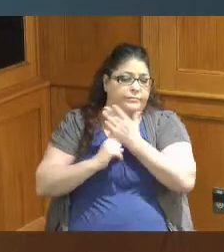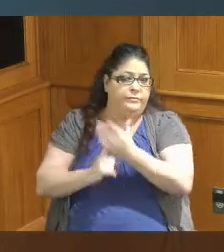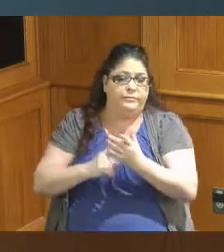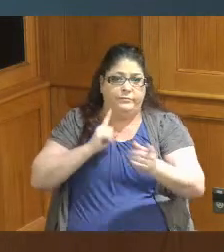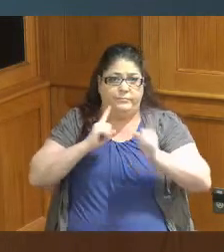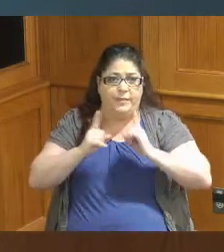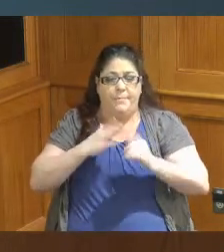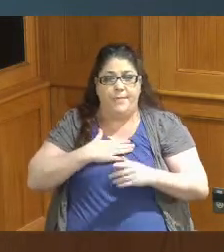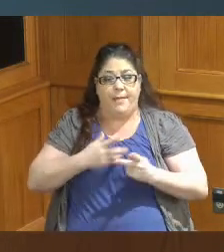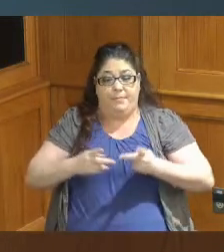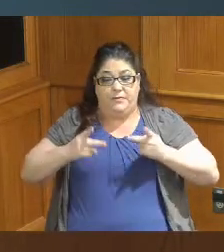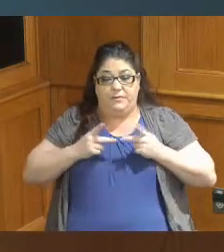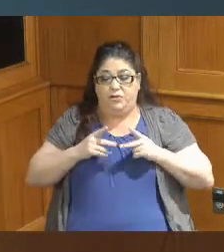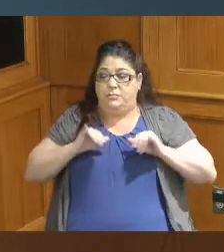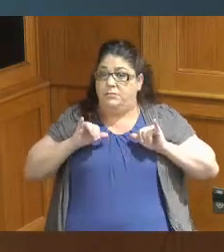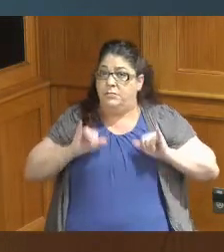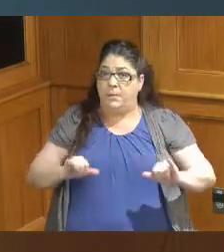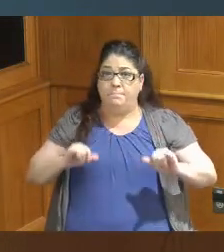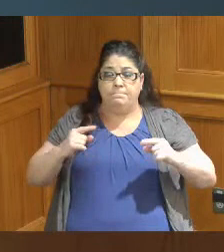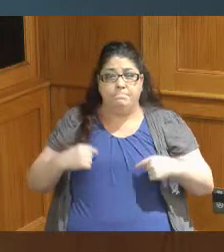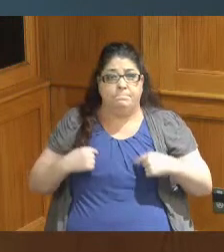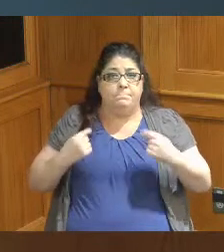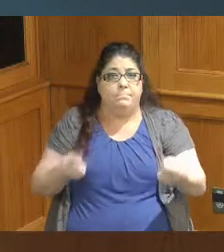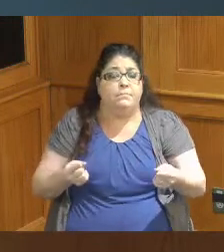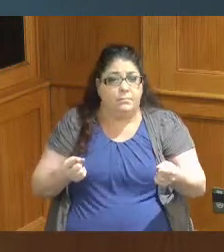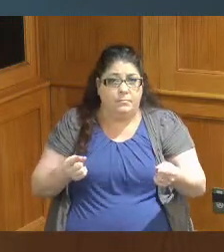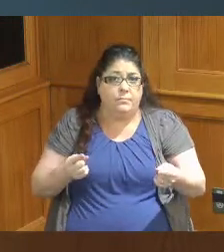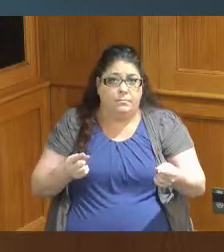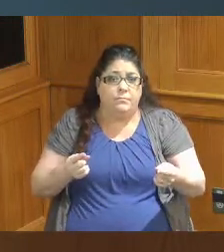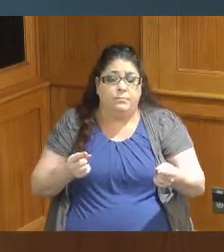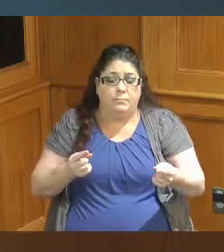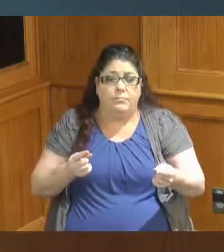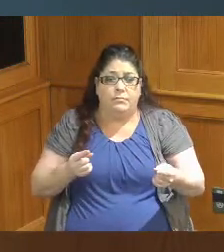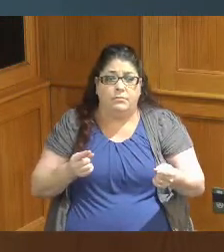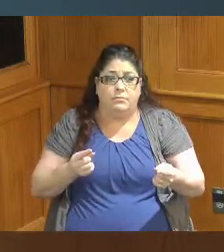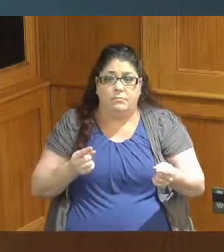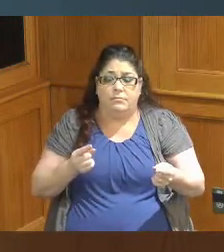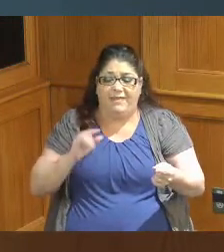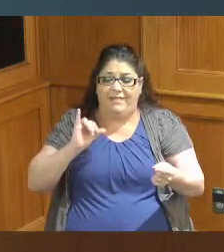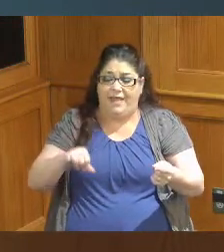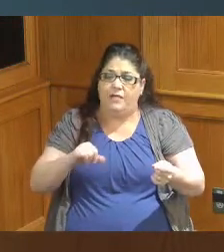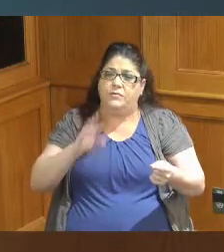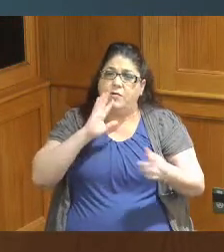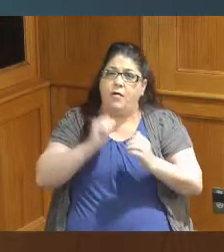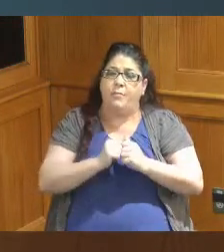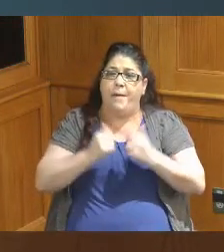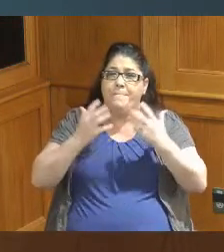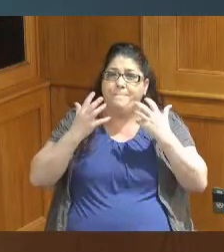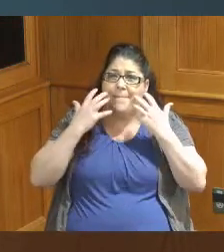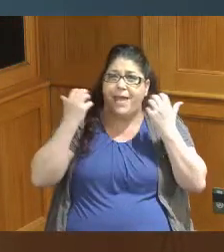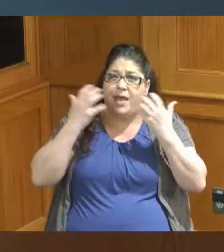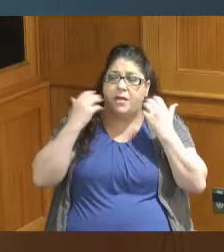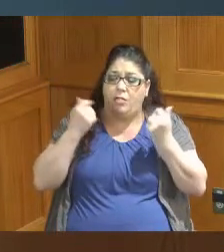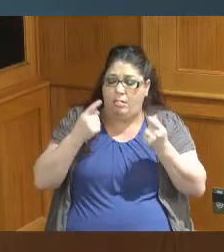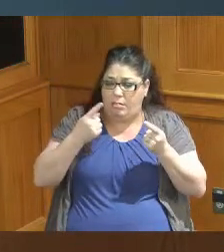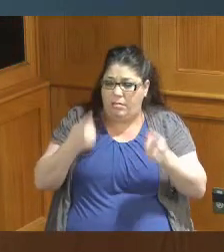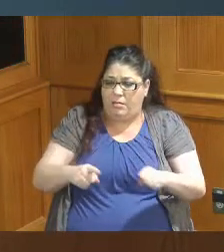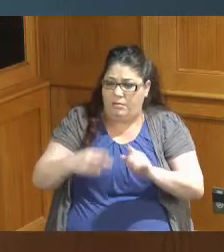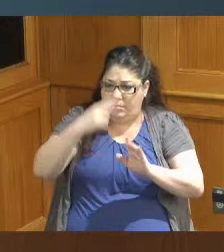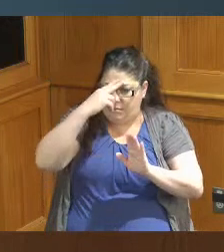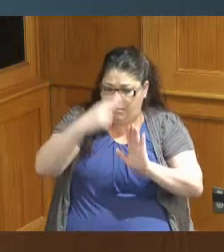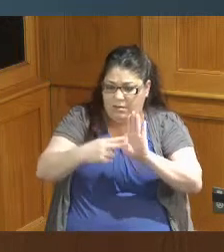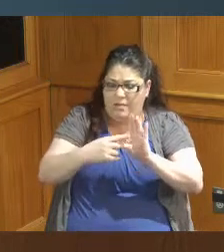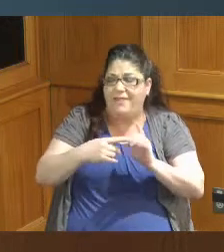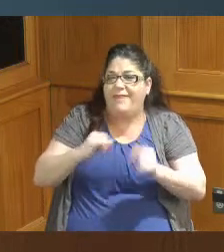me my position is the same as it relates to this the Bengal agreement that we have to negotiate